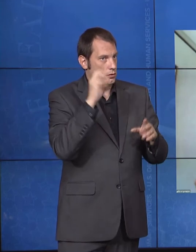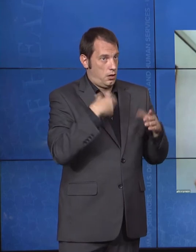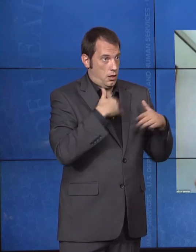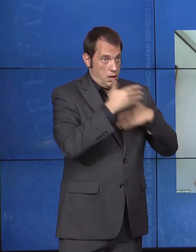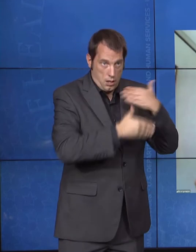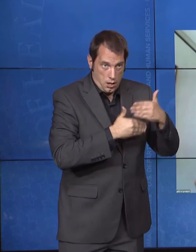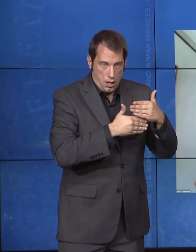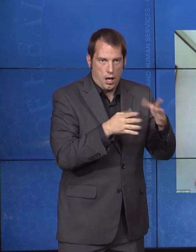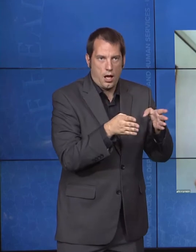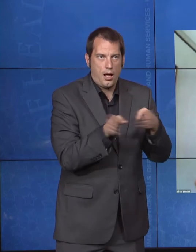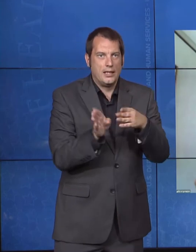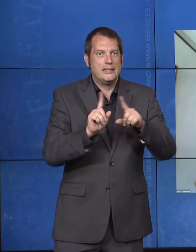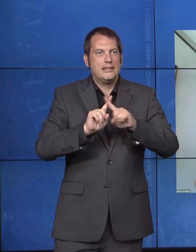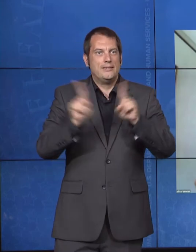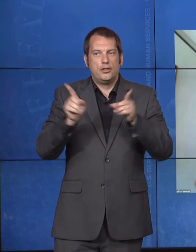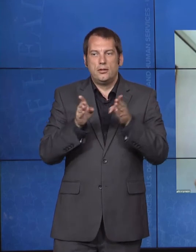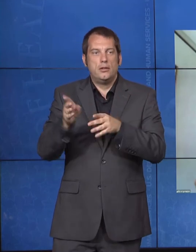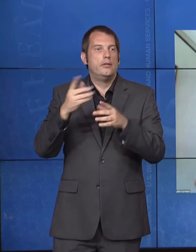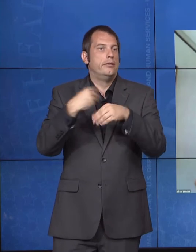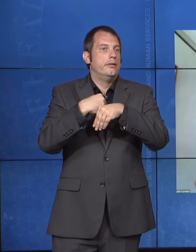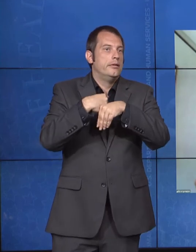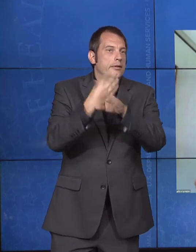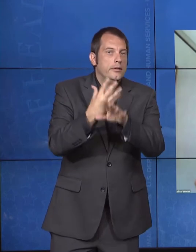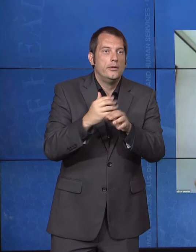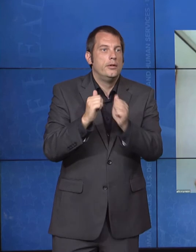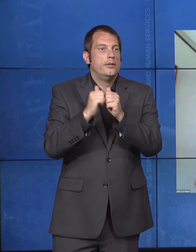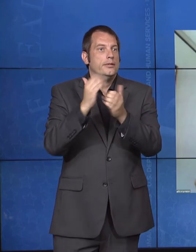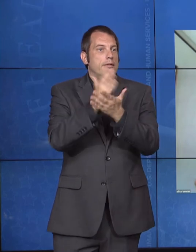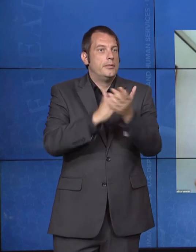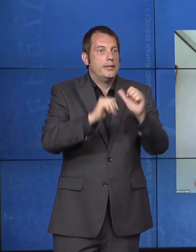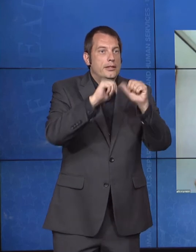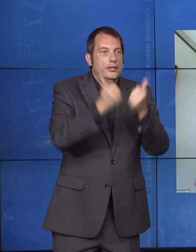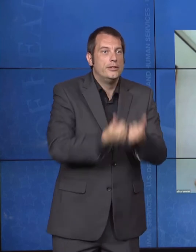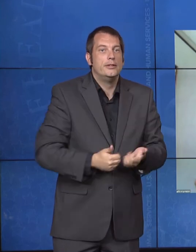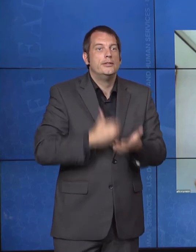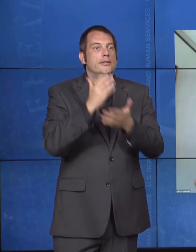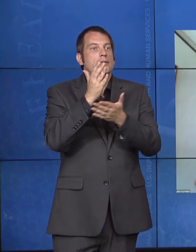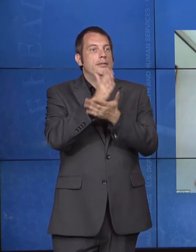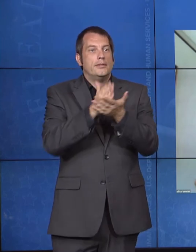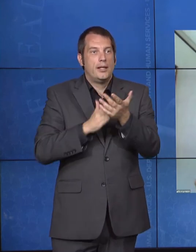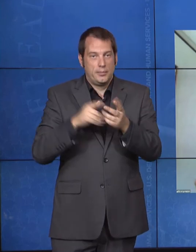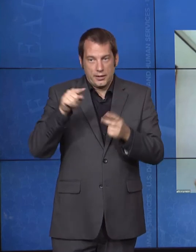ready to come back to the classroom but following all of CDC guidance; but remembering that